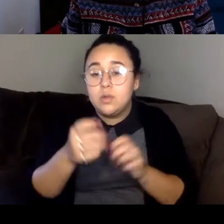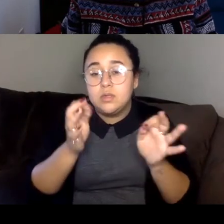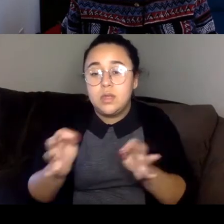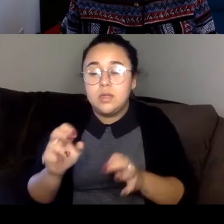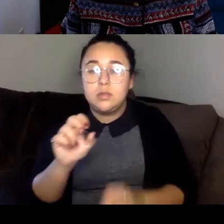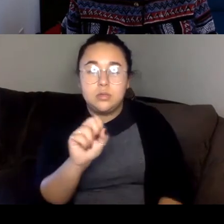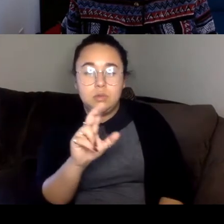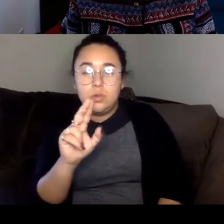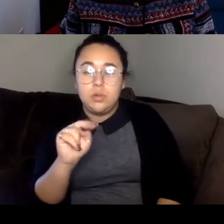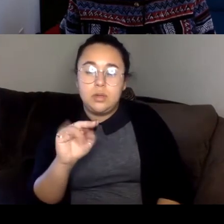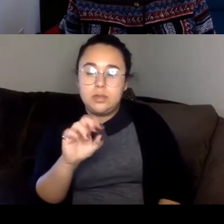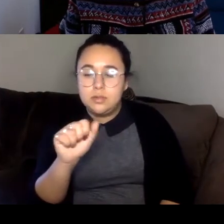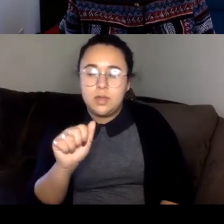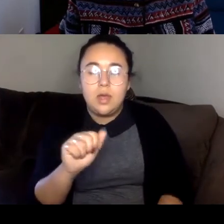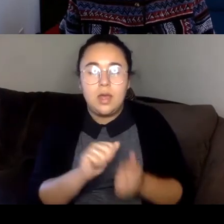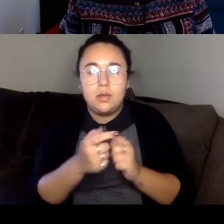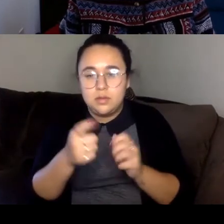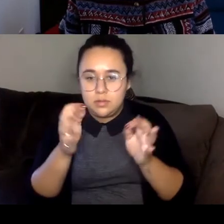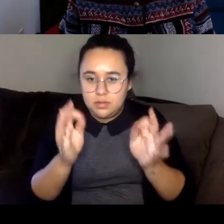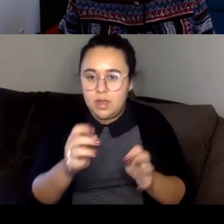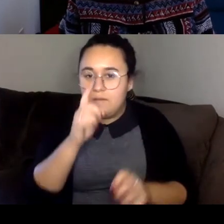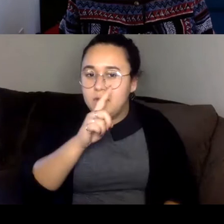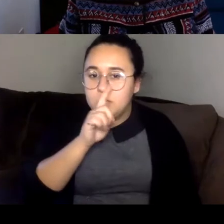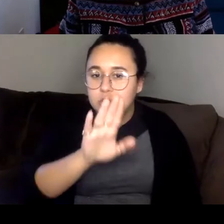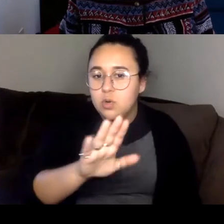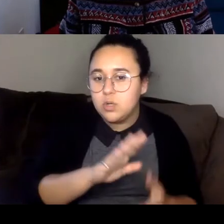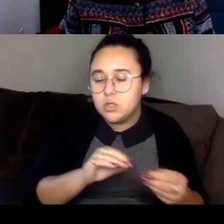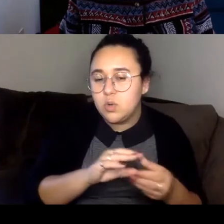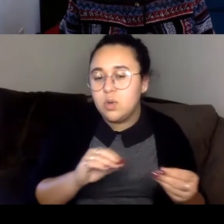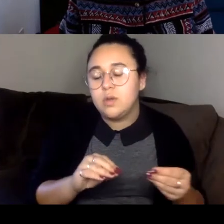that fiction was the medium that you wanted to tell your story in a novel.